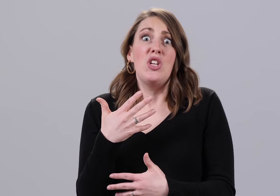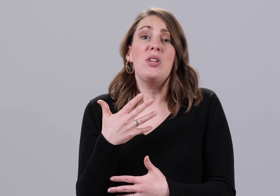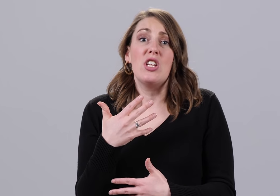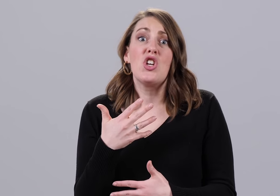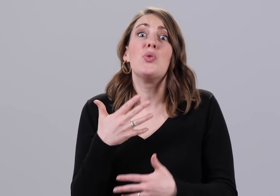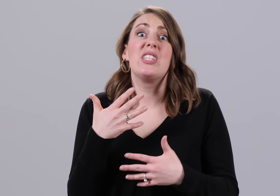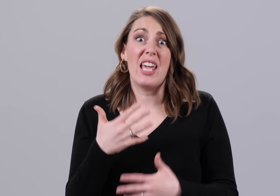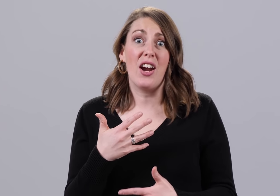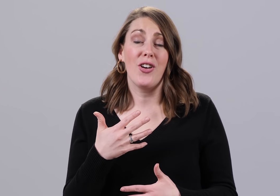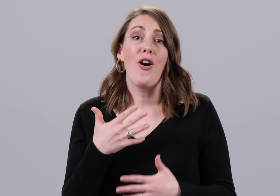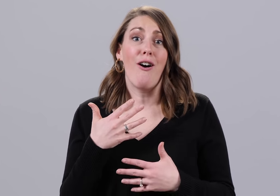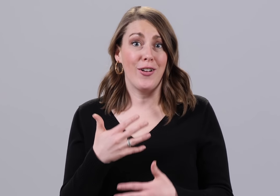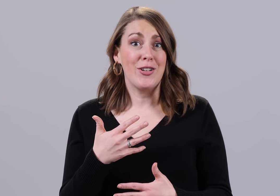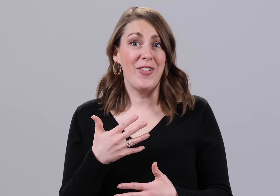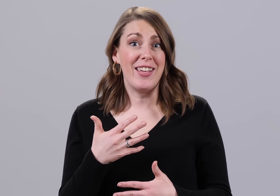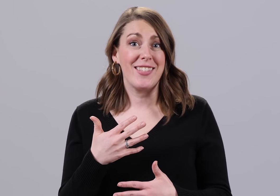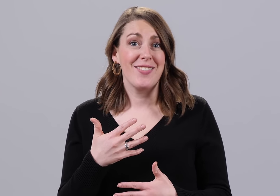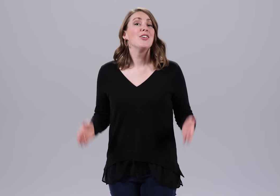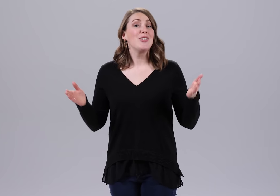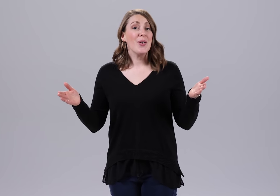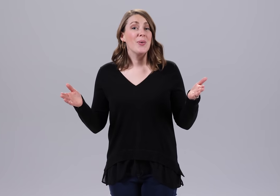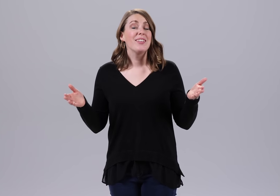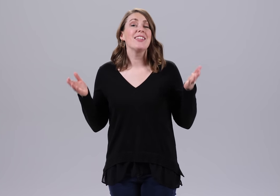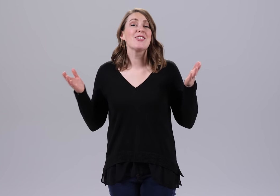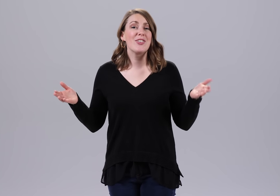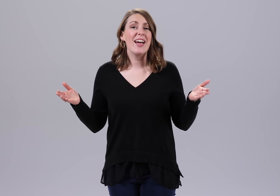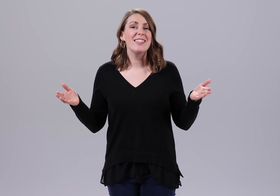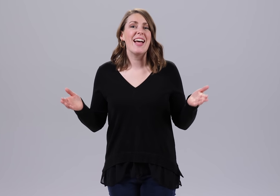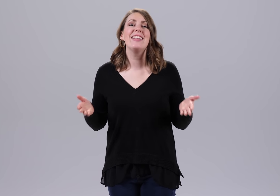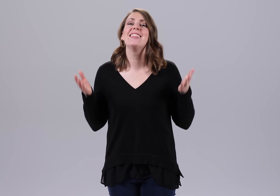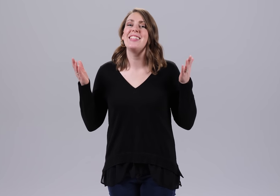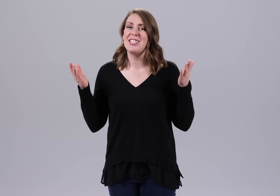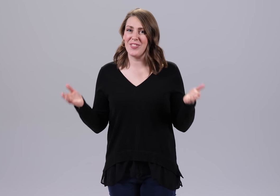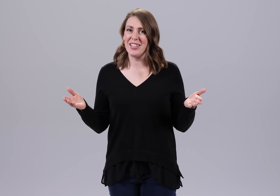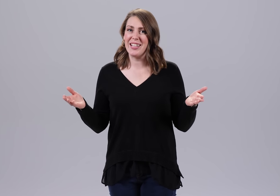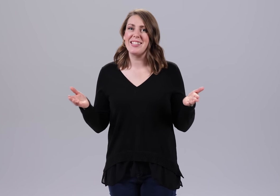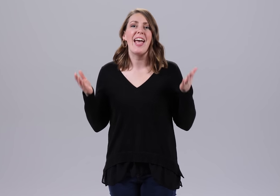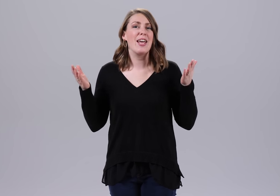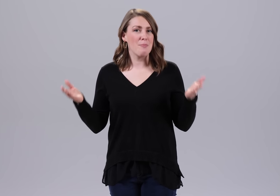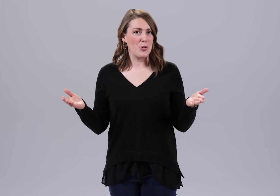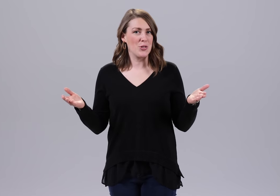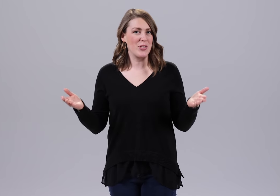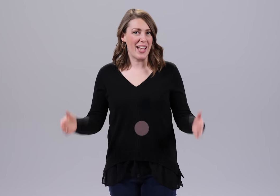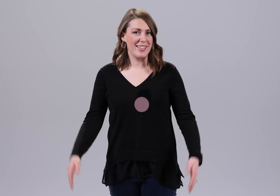need to show scared on your face. So let's learn how to sign these feelings and emotional signs.